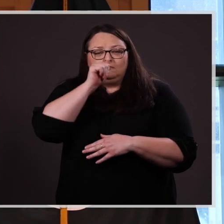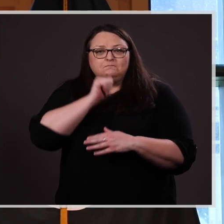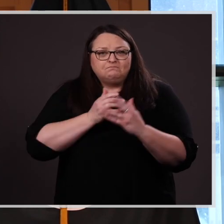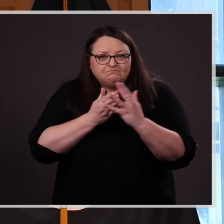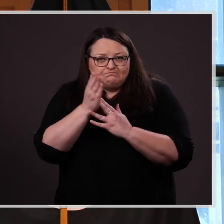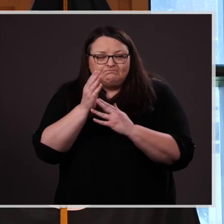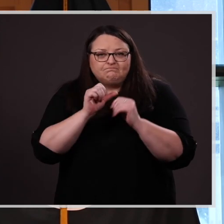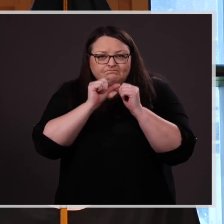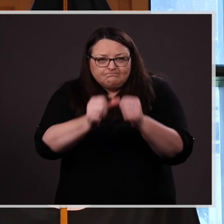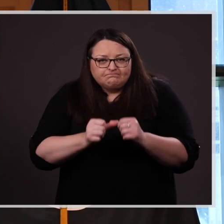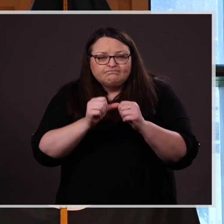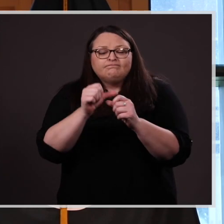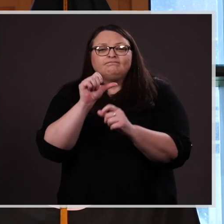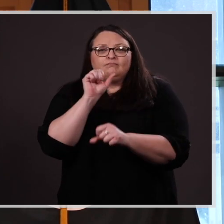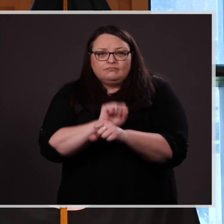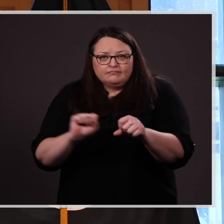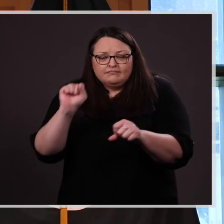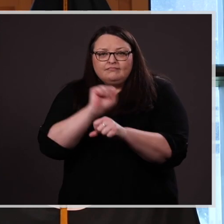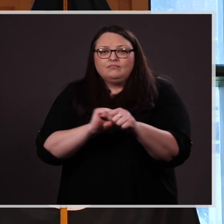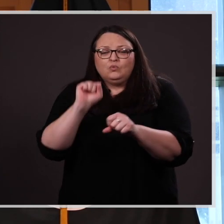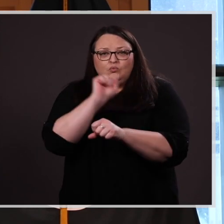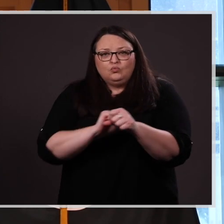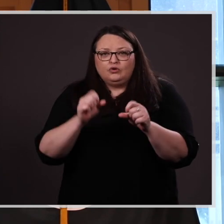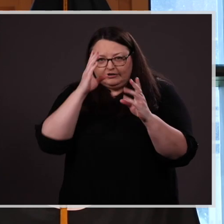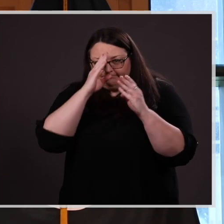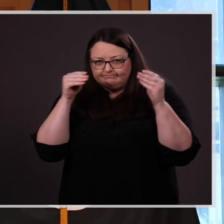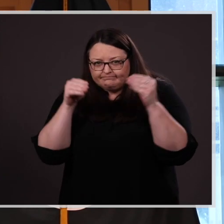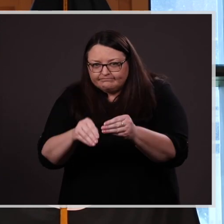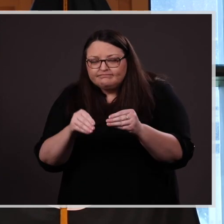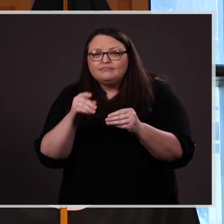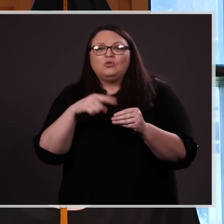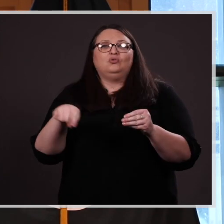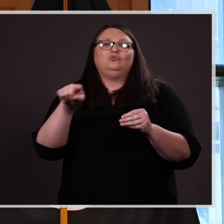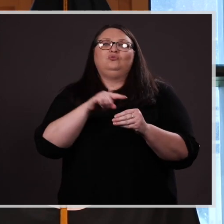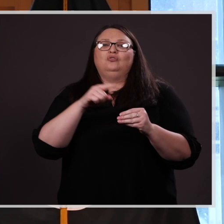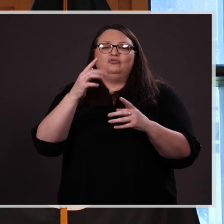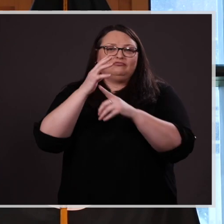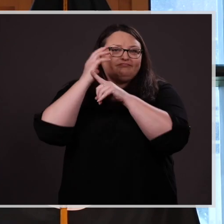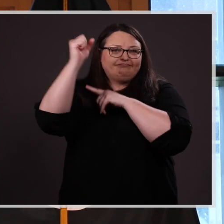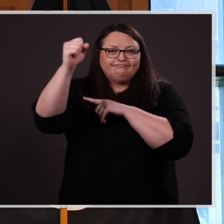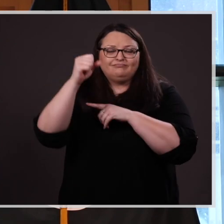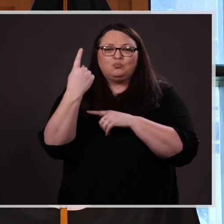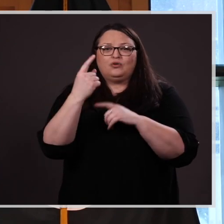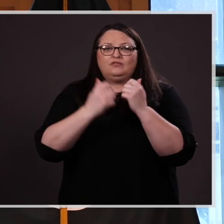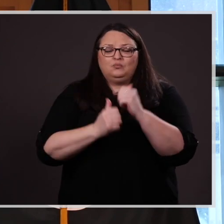dedication, and determination, you have managed to excel in one of the toughest times in our